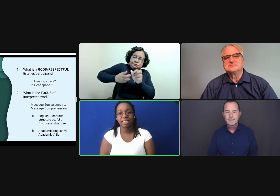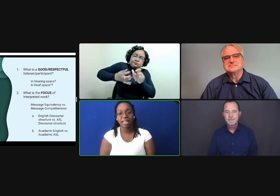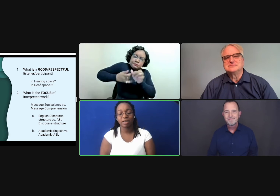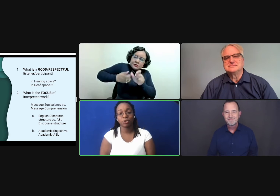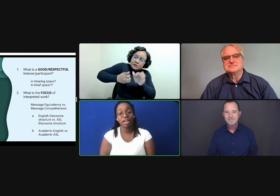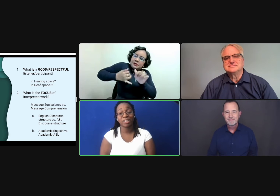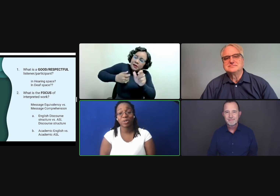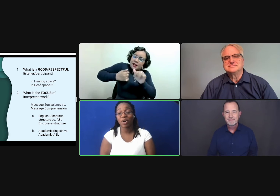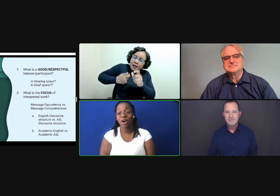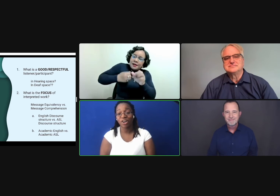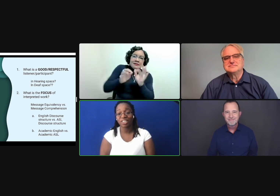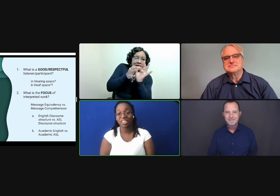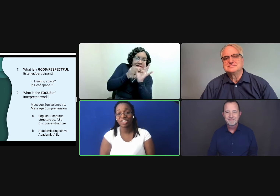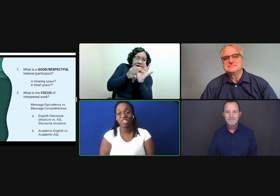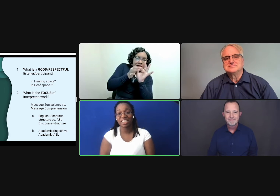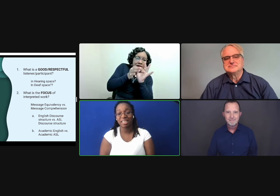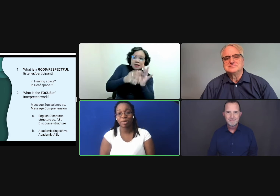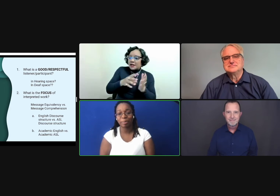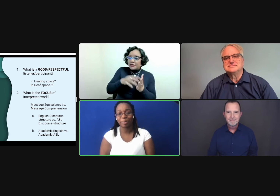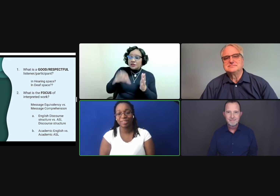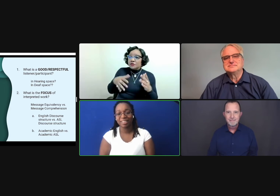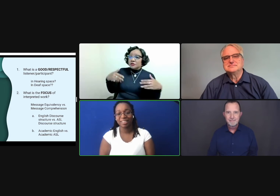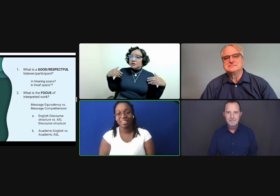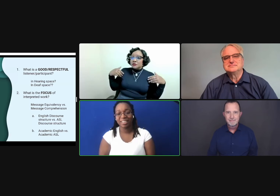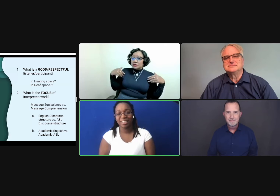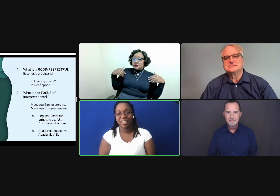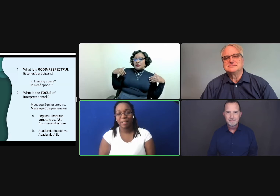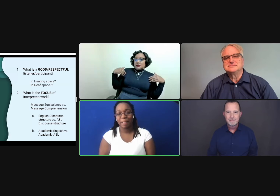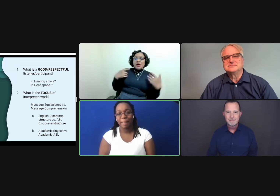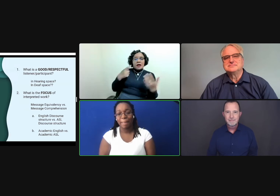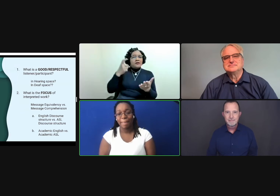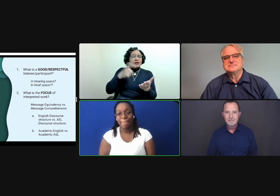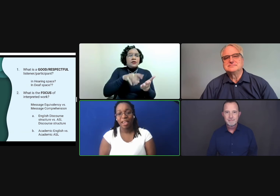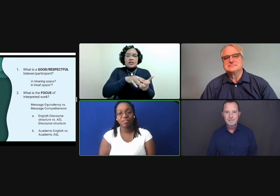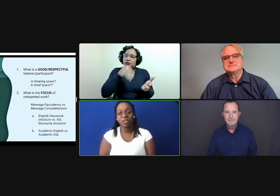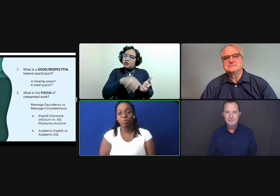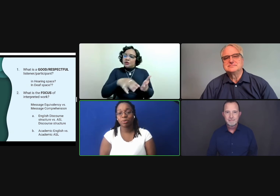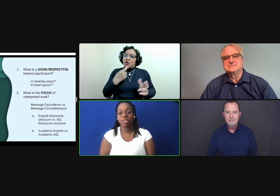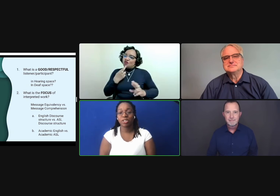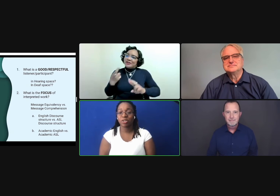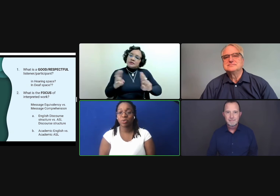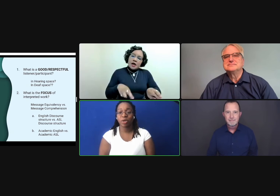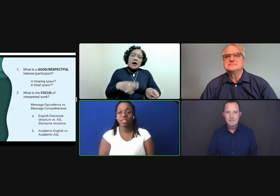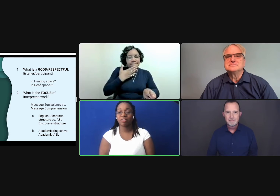instead of trying so hard to just keep up. If the interpreters continue this way,